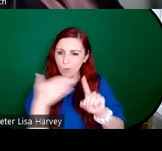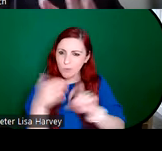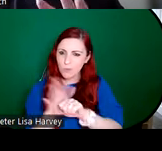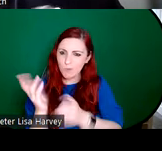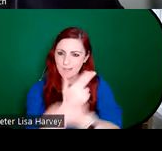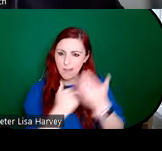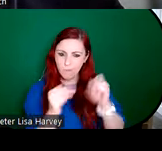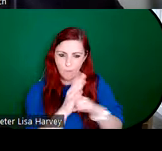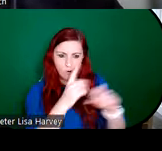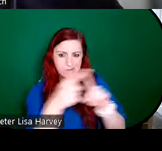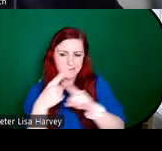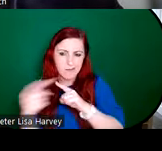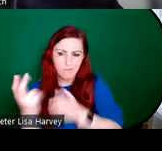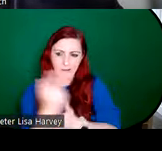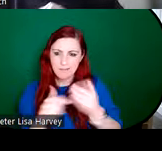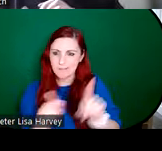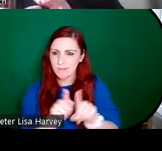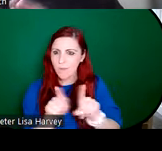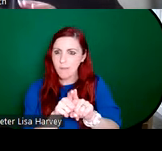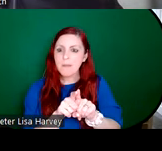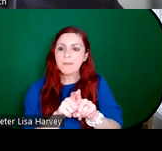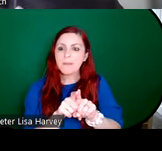different artists that emerged in the studio. So the artists were able to